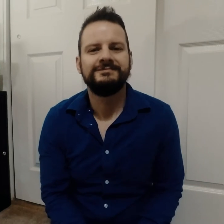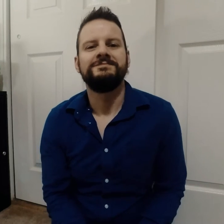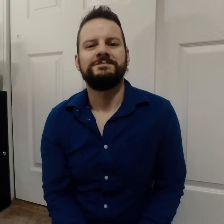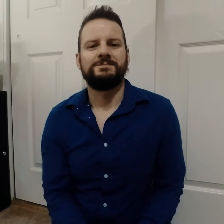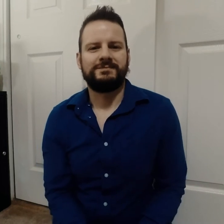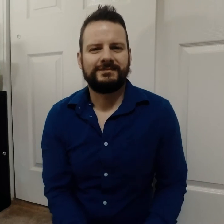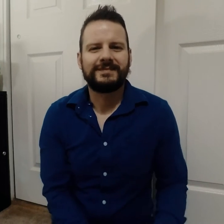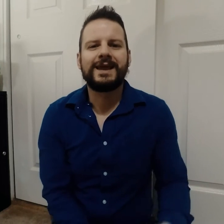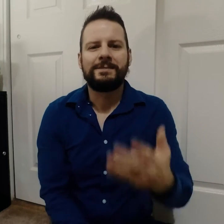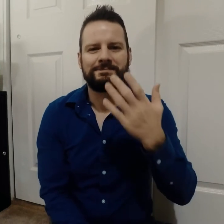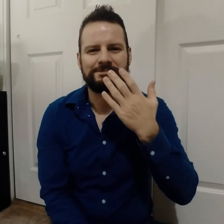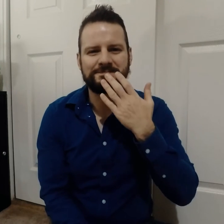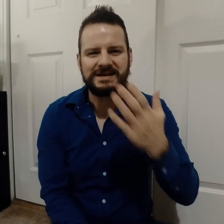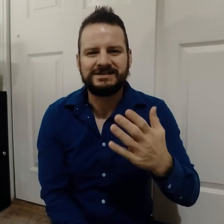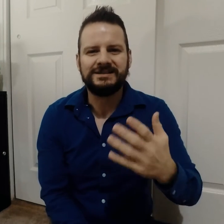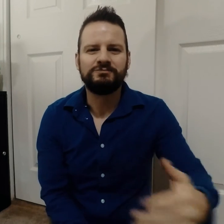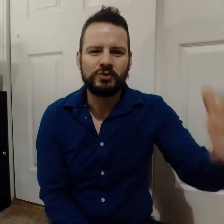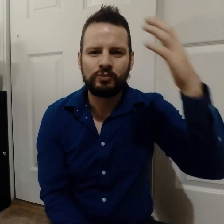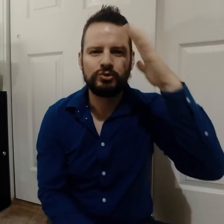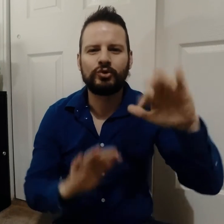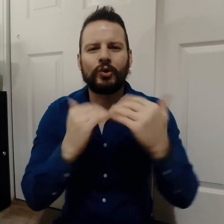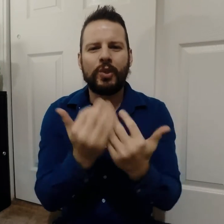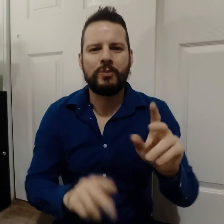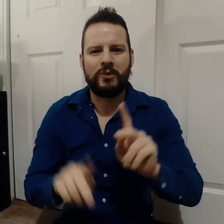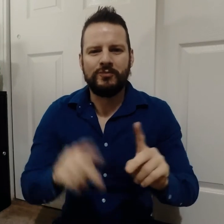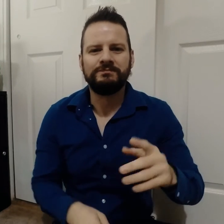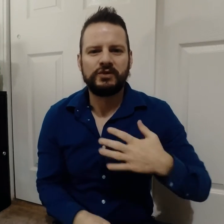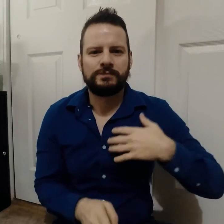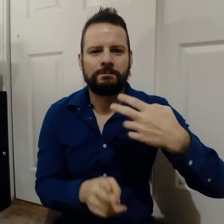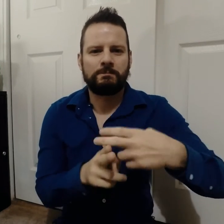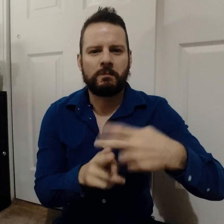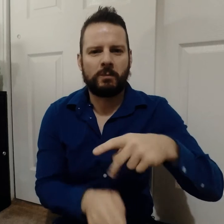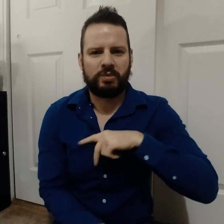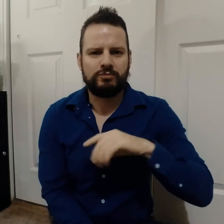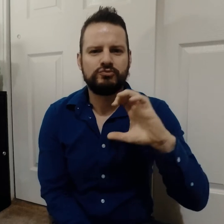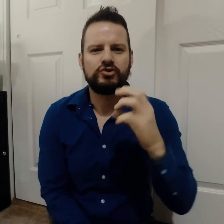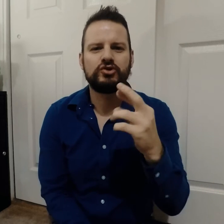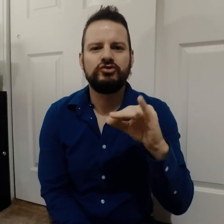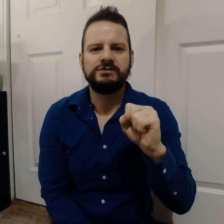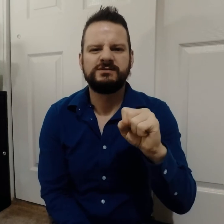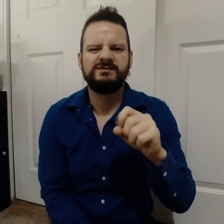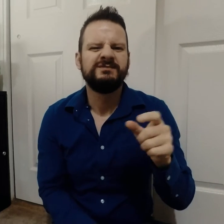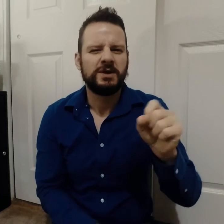Thank you. Hello everyone, my name is Chris.